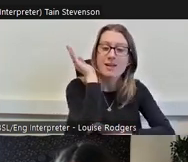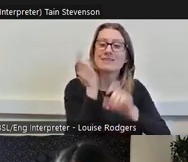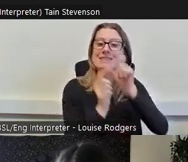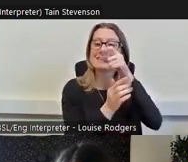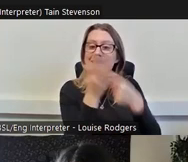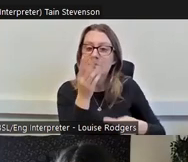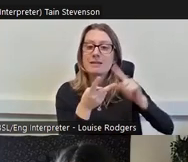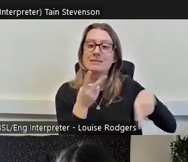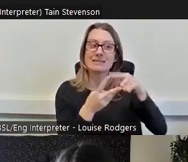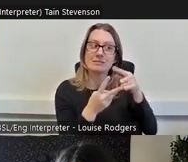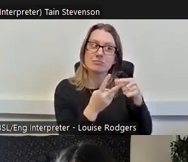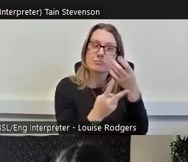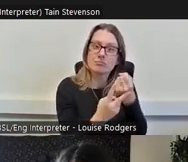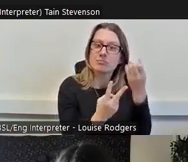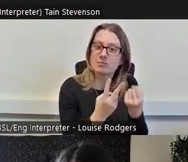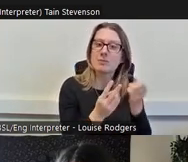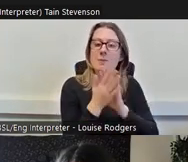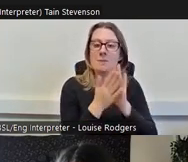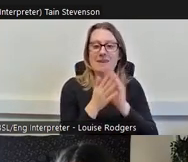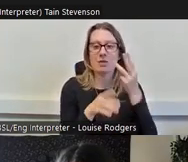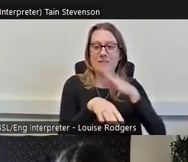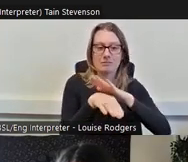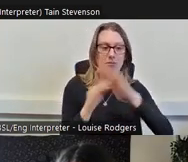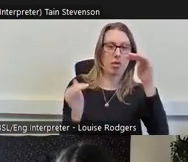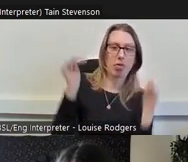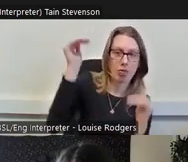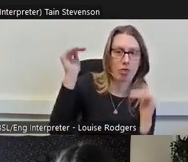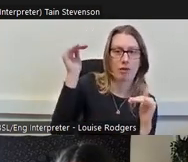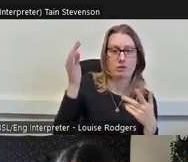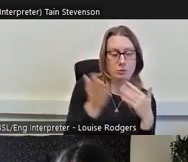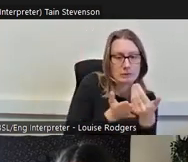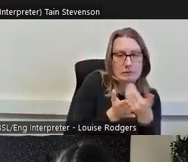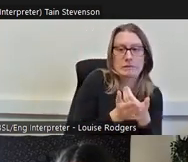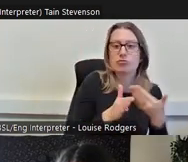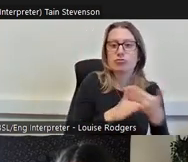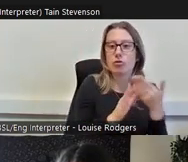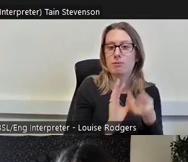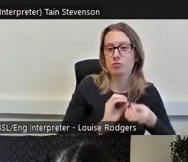than a privileged able-bodied person to secure a job in a creative occupation.